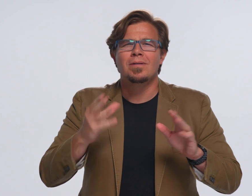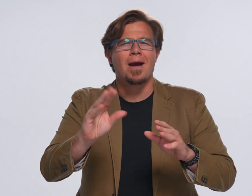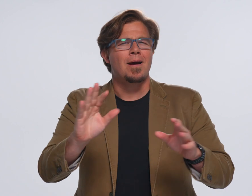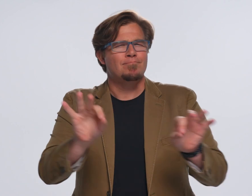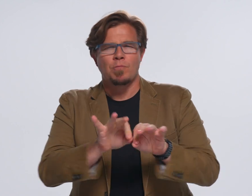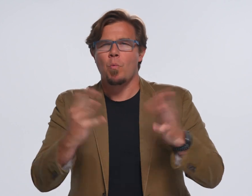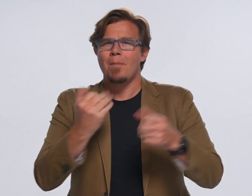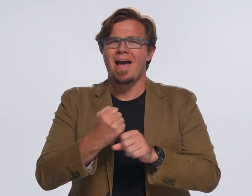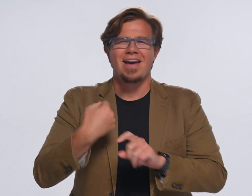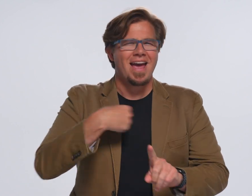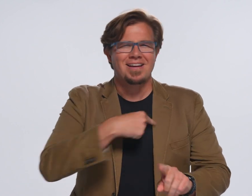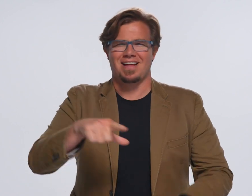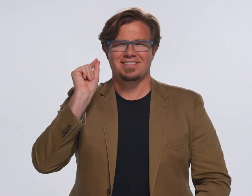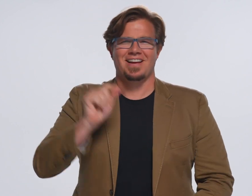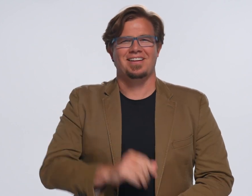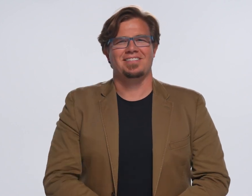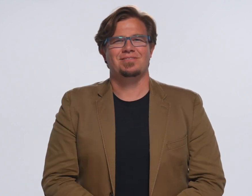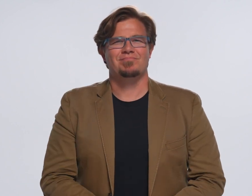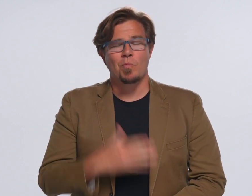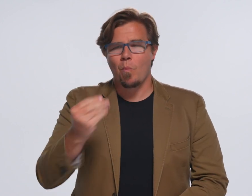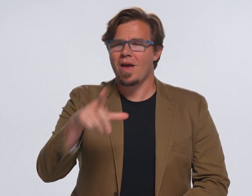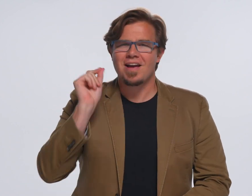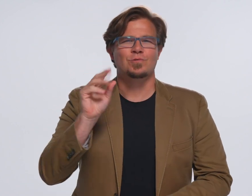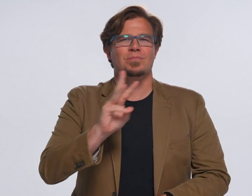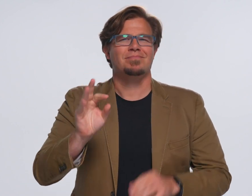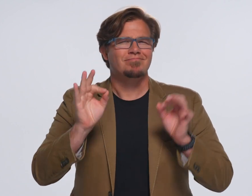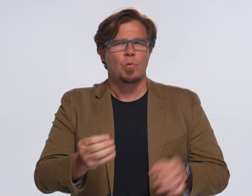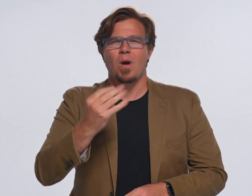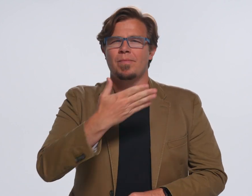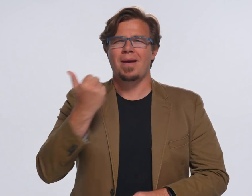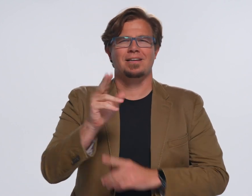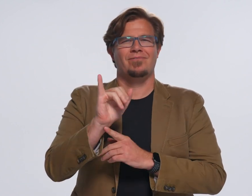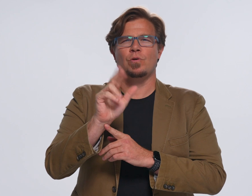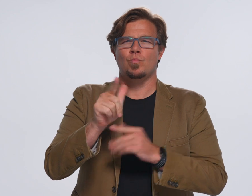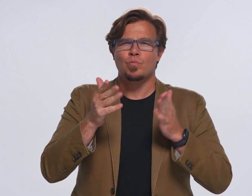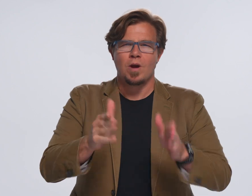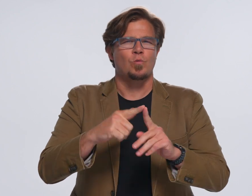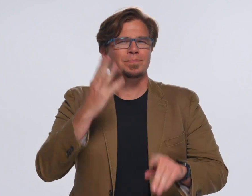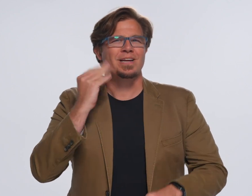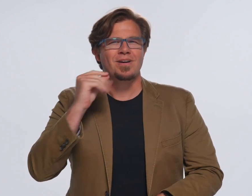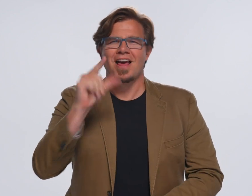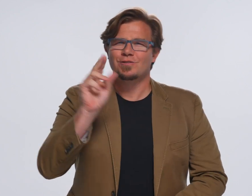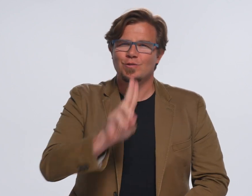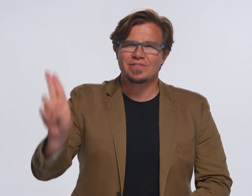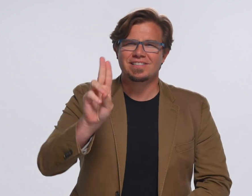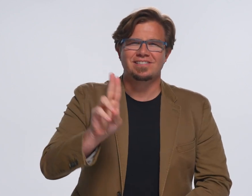and more importantly, what makes us Gallaudet. Going to the Gallaudet website is absolutely one of the best virtual ways to experience Gallaudet University.